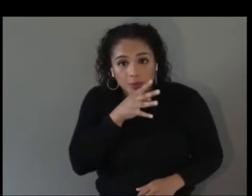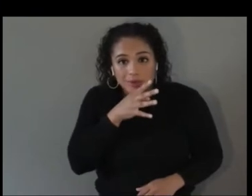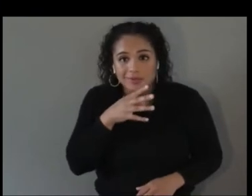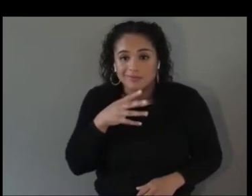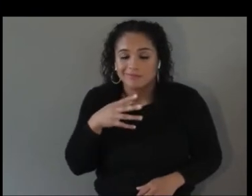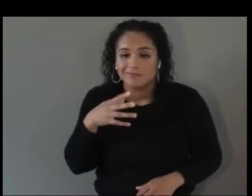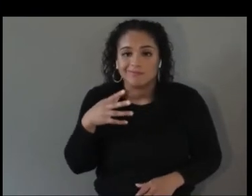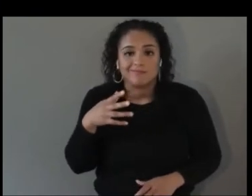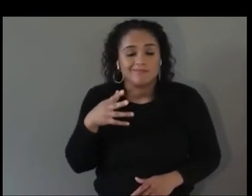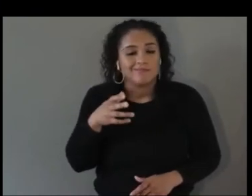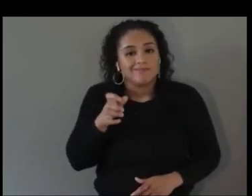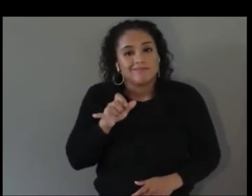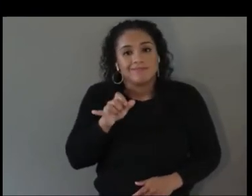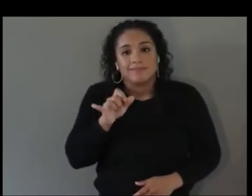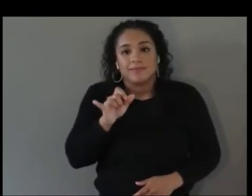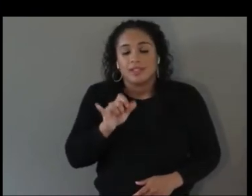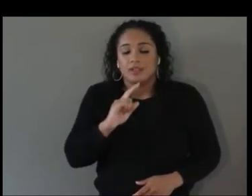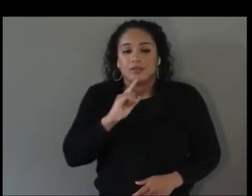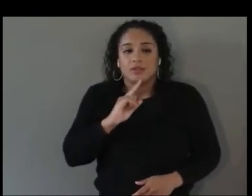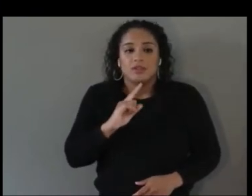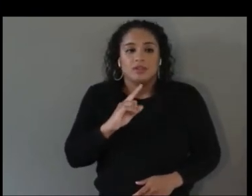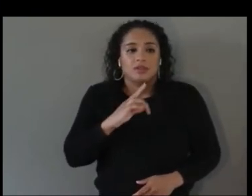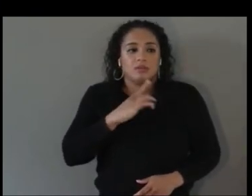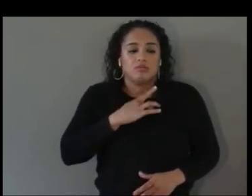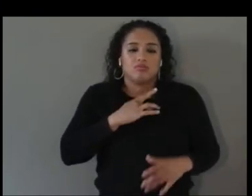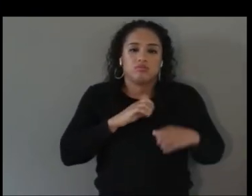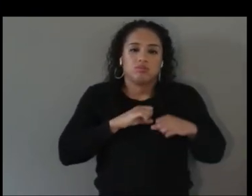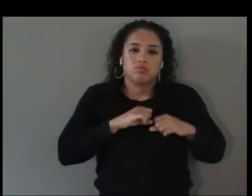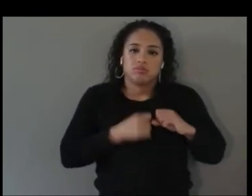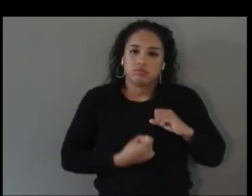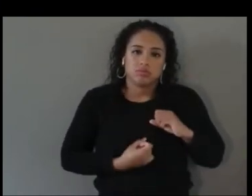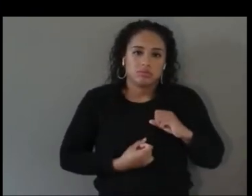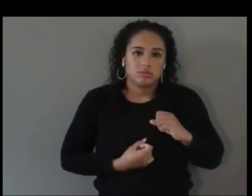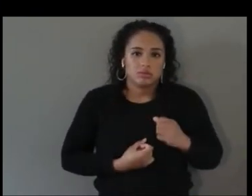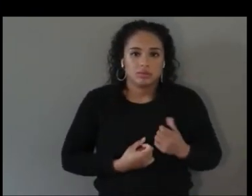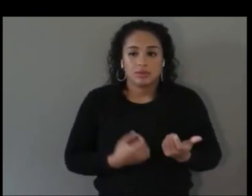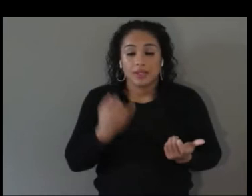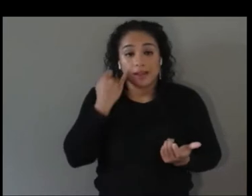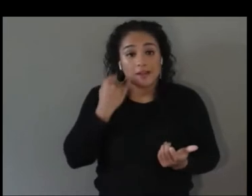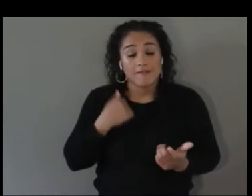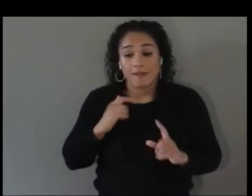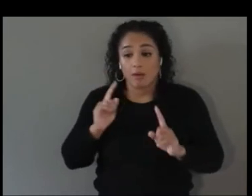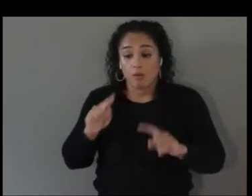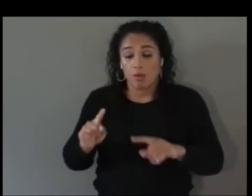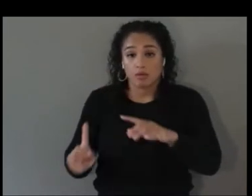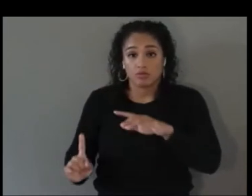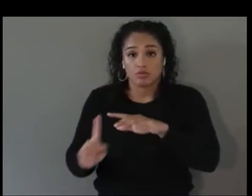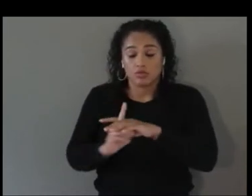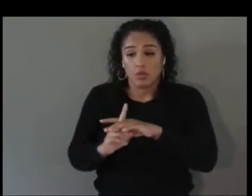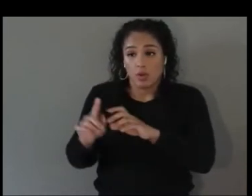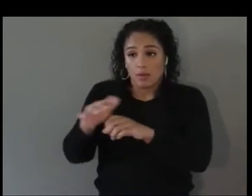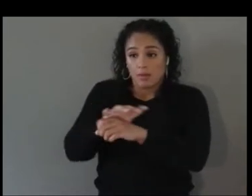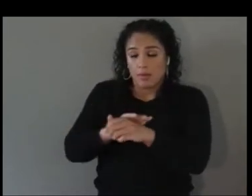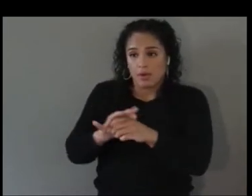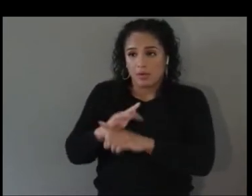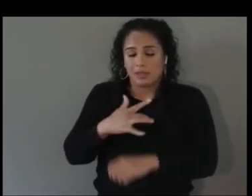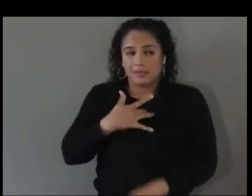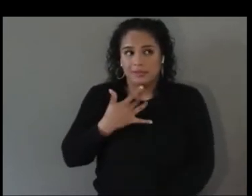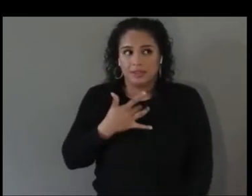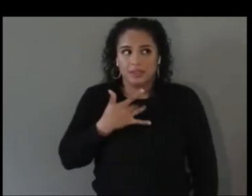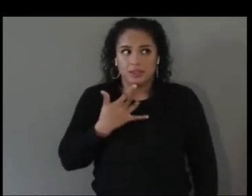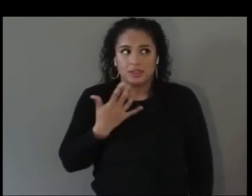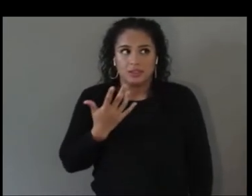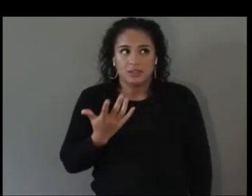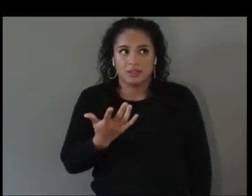incredibly disheartening to go to a location and feel like whatever I brought to the table was not